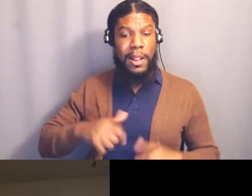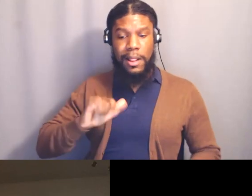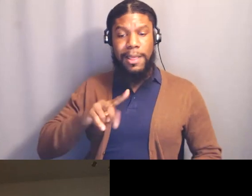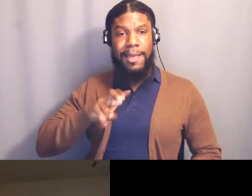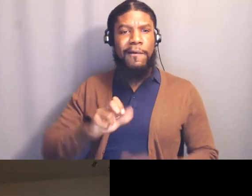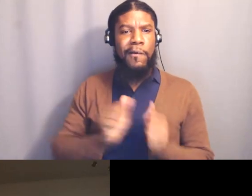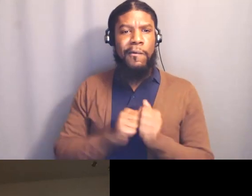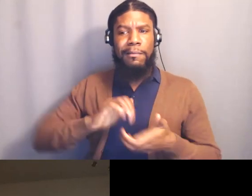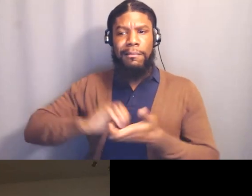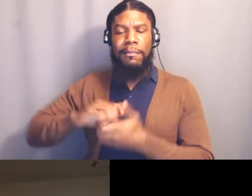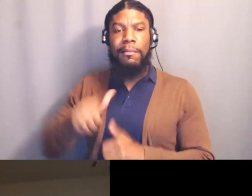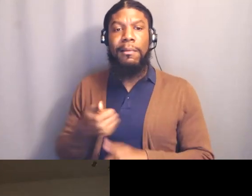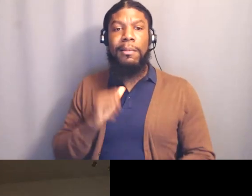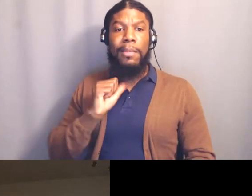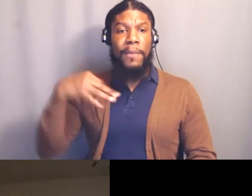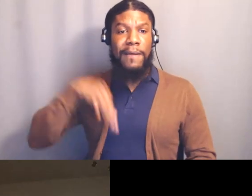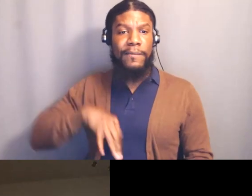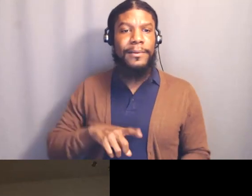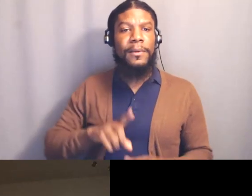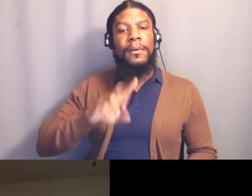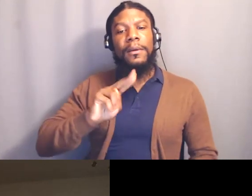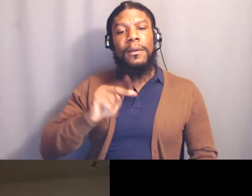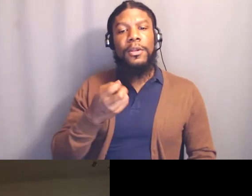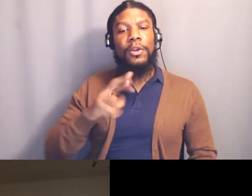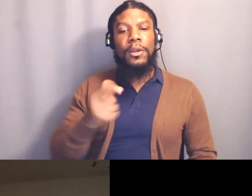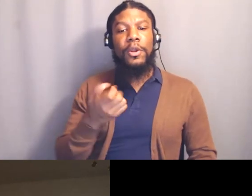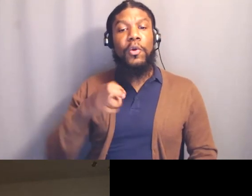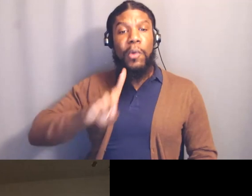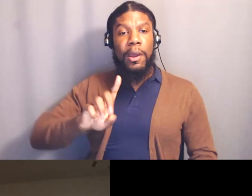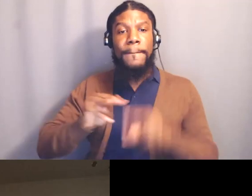like The Underground Museum and then another museum place,